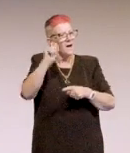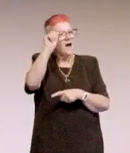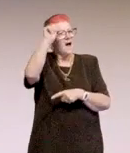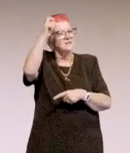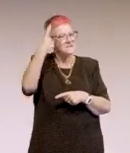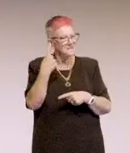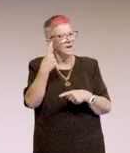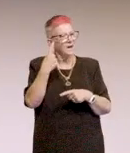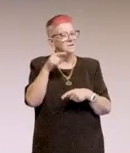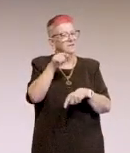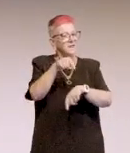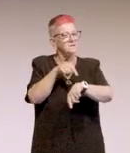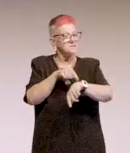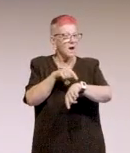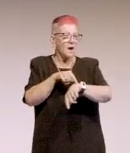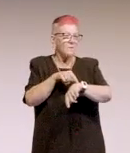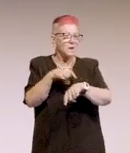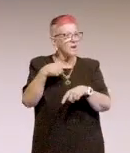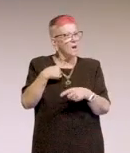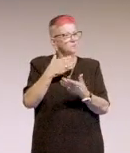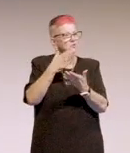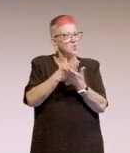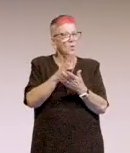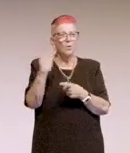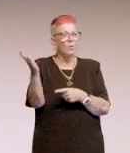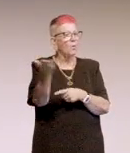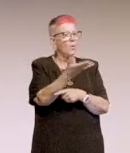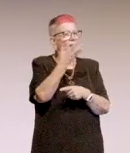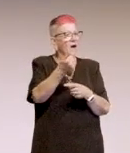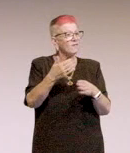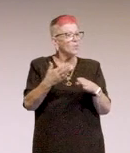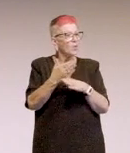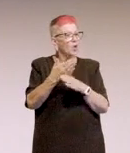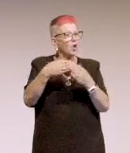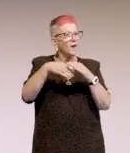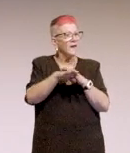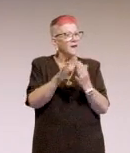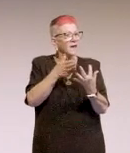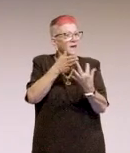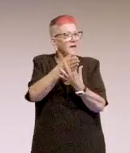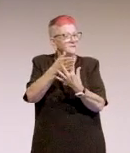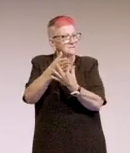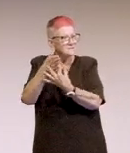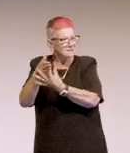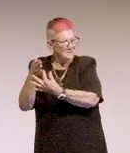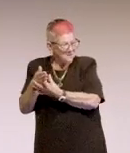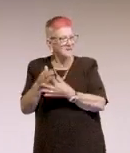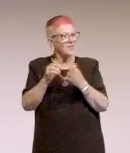So, I'm pretty sure that anybody that's worked in accessibility has had lightbulb moments. I'm still having them all the time.